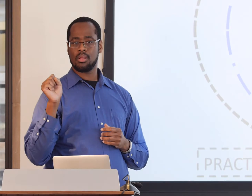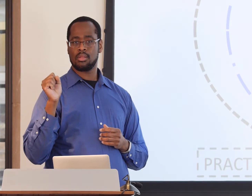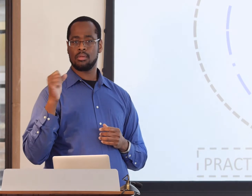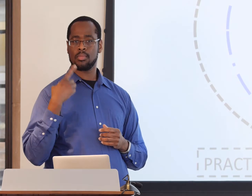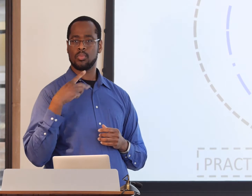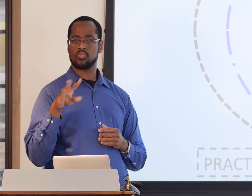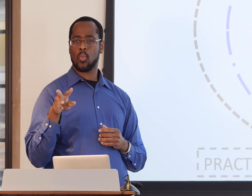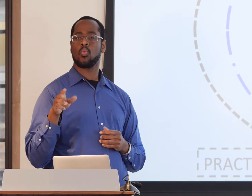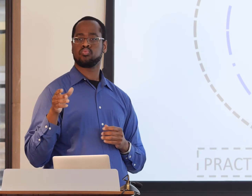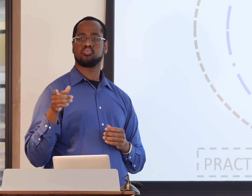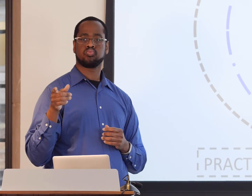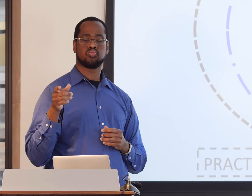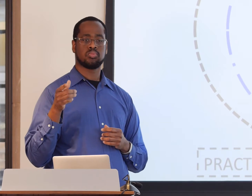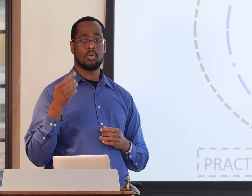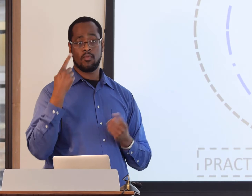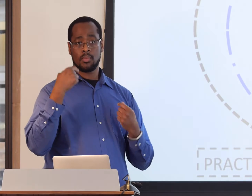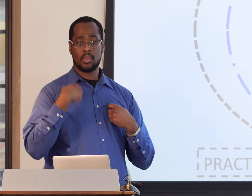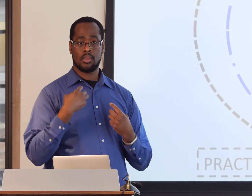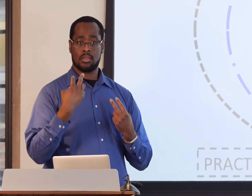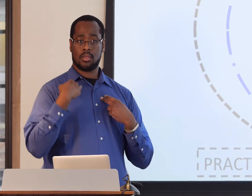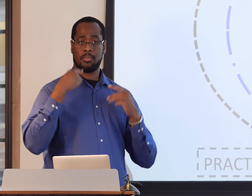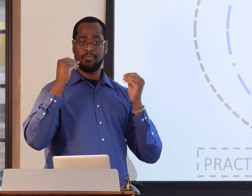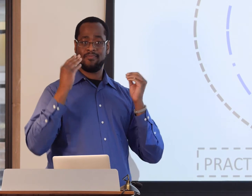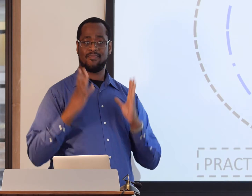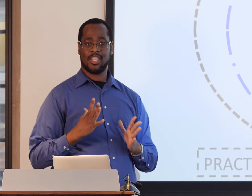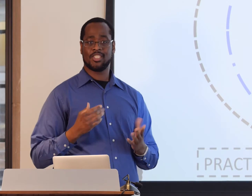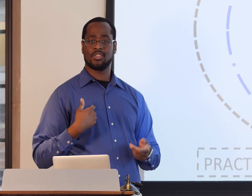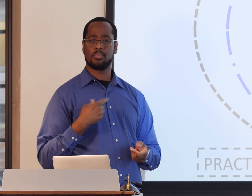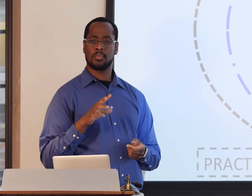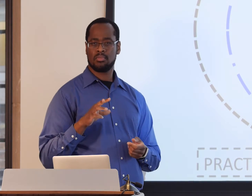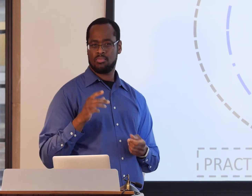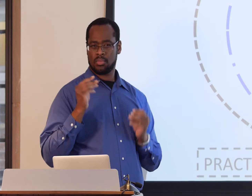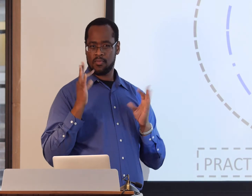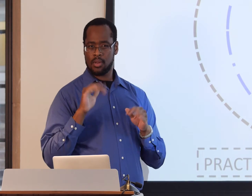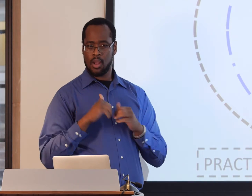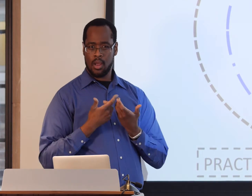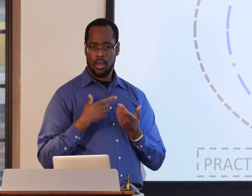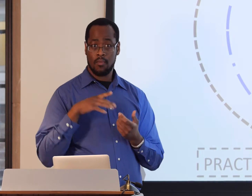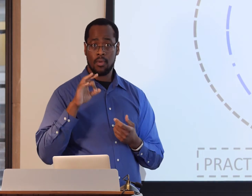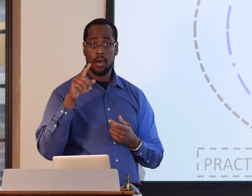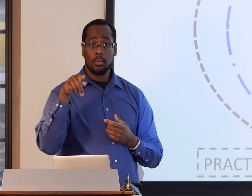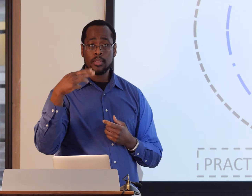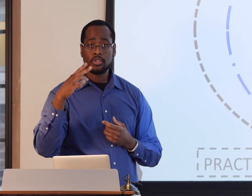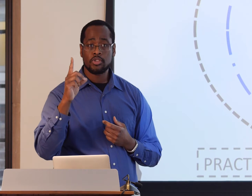another person's credentials. So for example, I'm a professor.